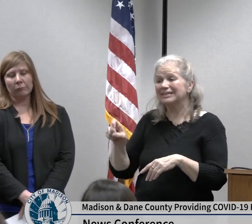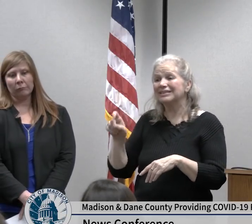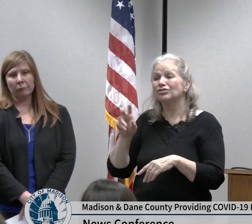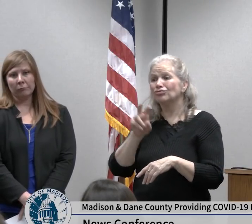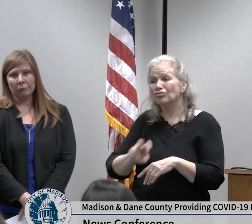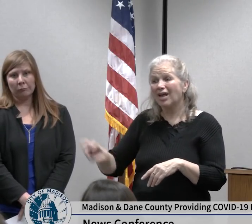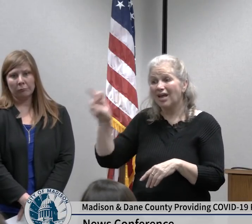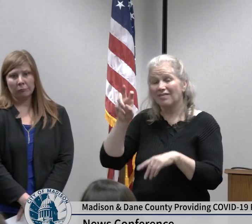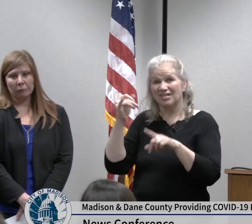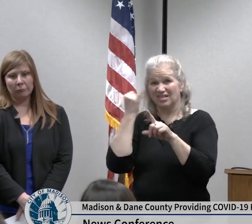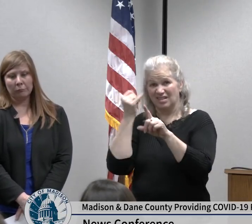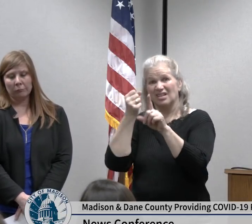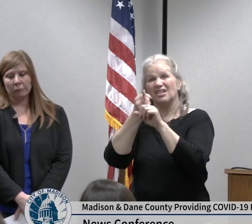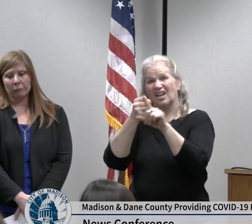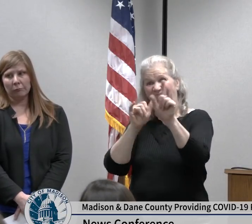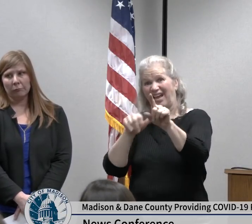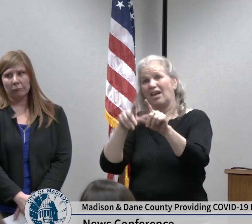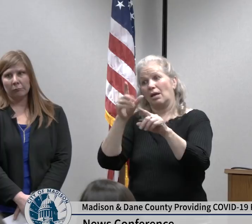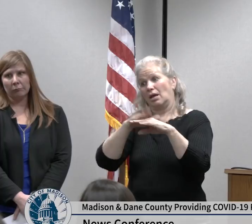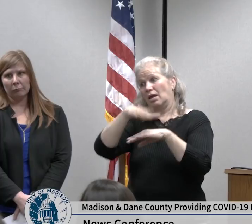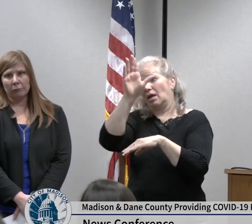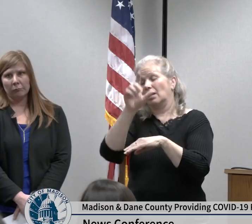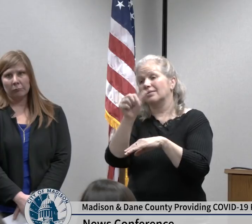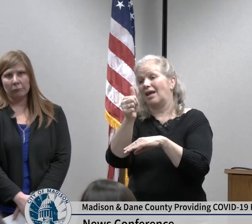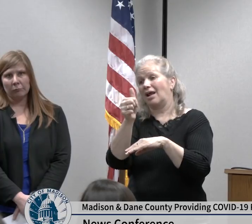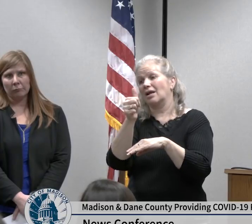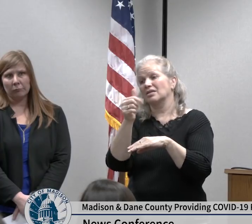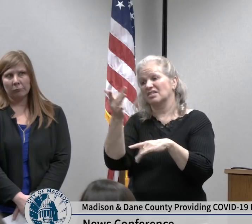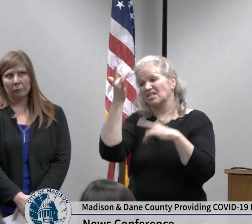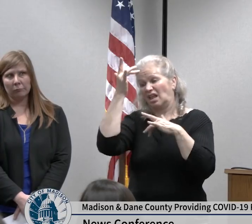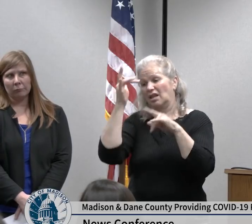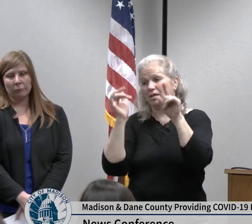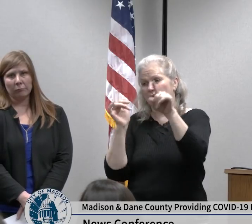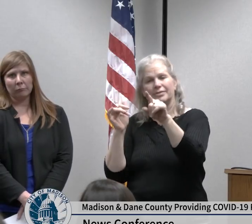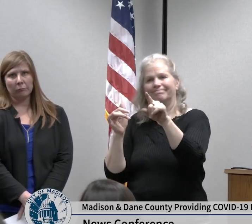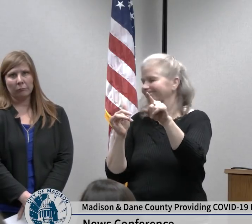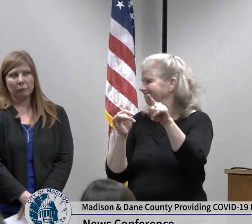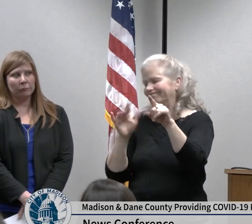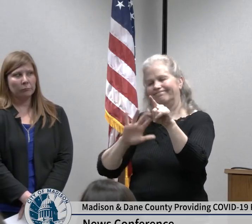we will ask them to self quarantine for two weeks and if this was something that